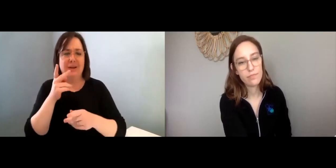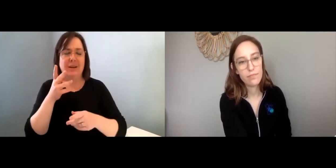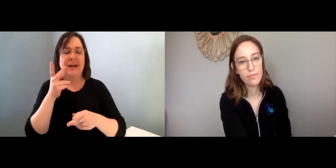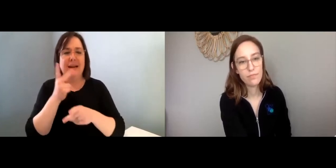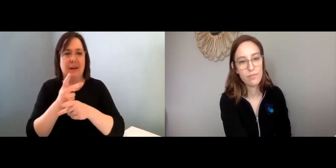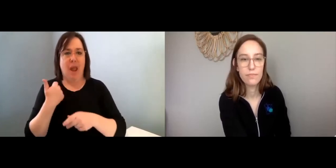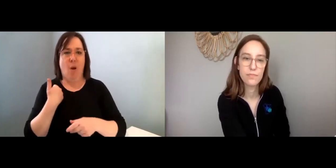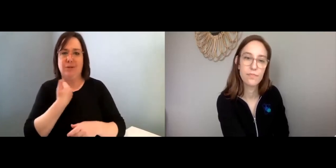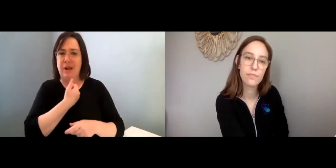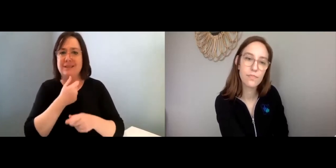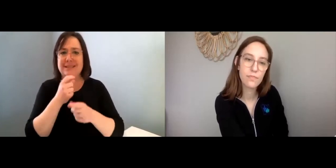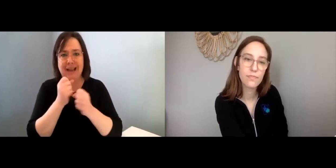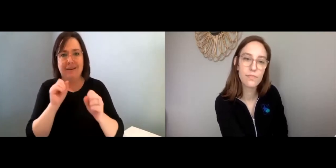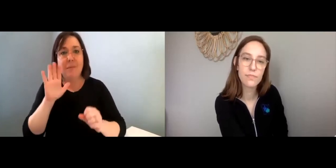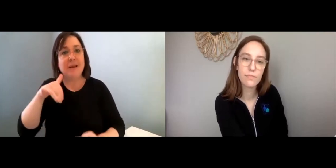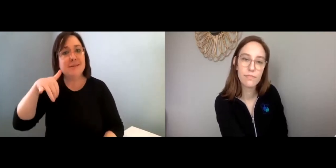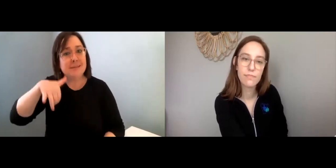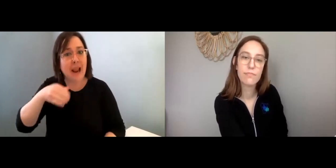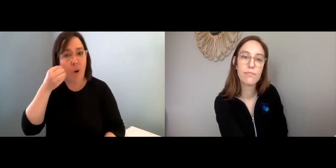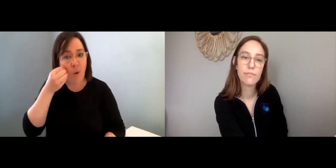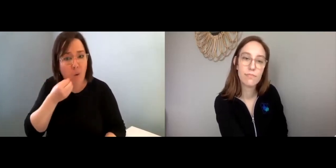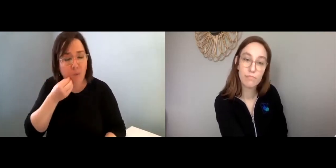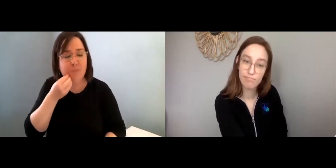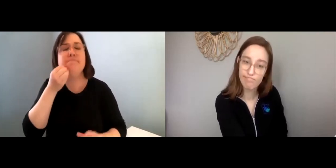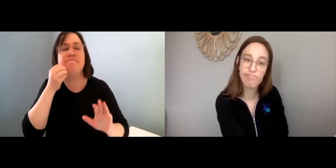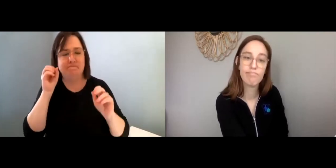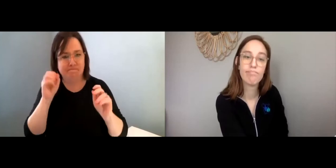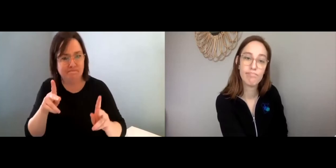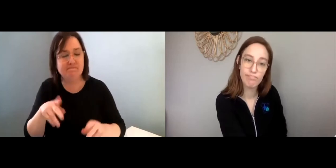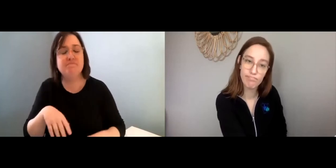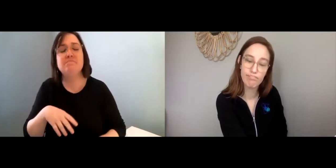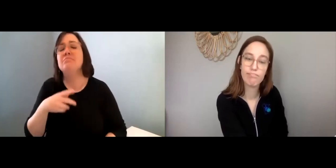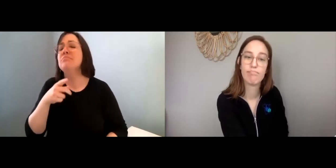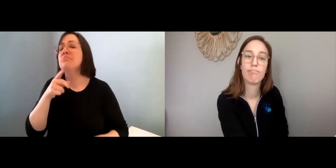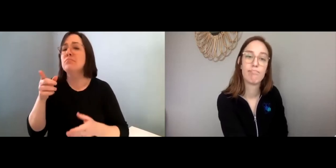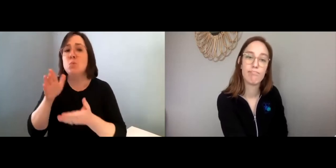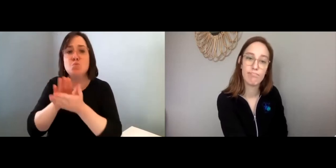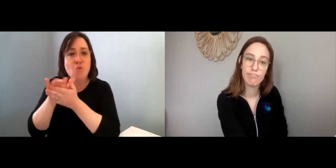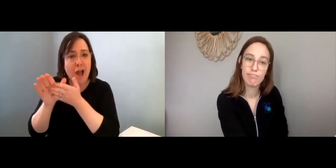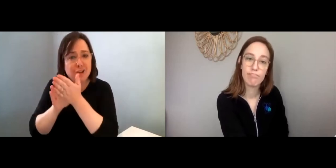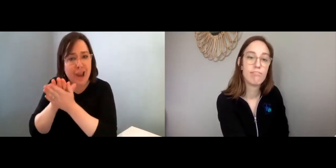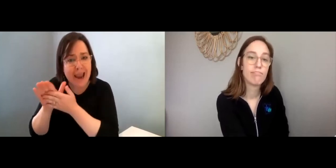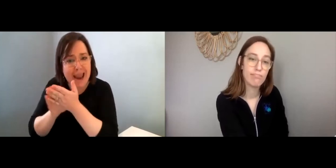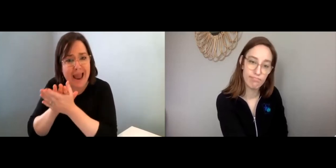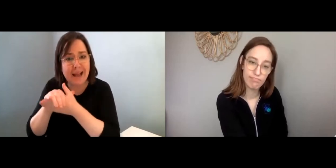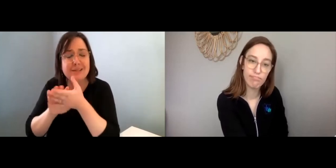You might say, “Okay, well I can keep my own self safe by staying home." Okay?